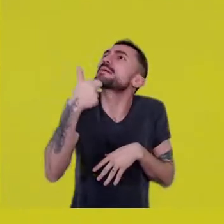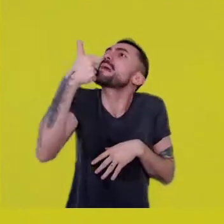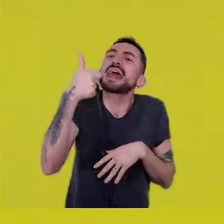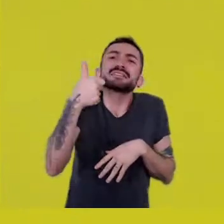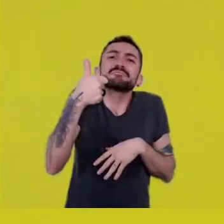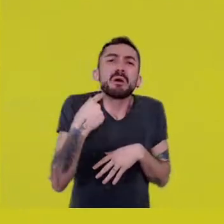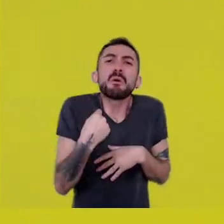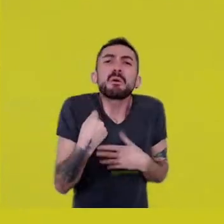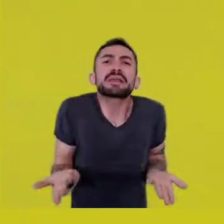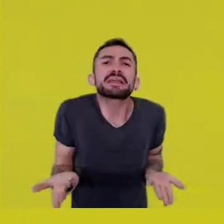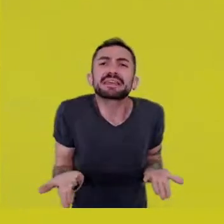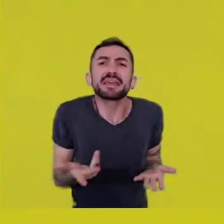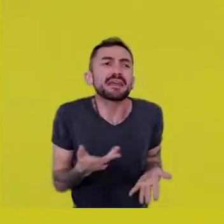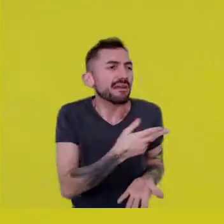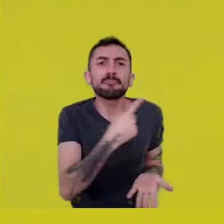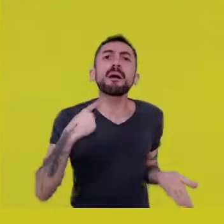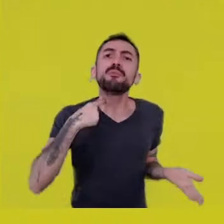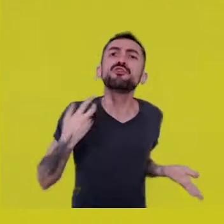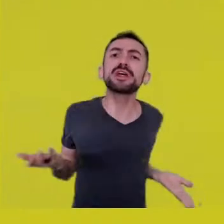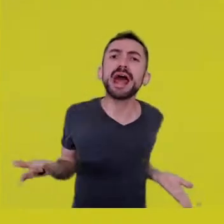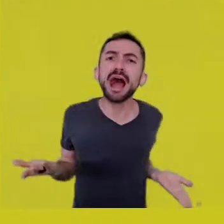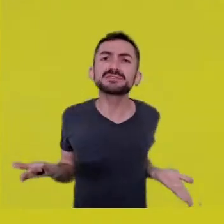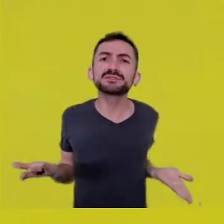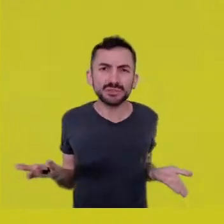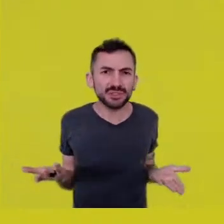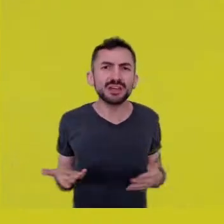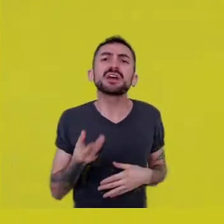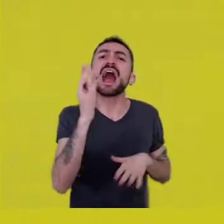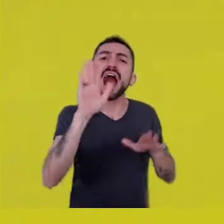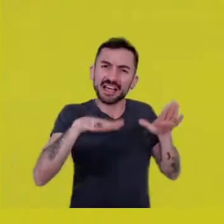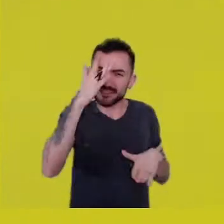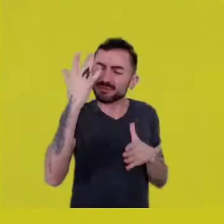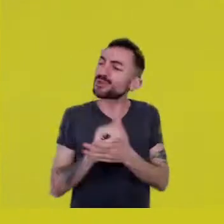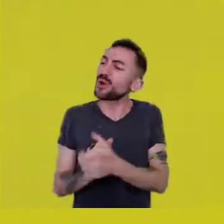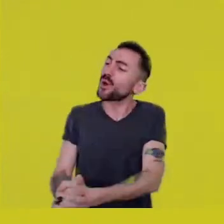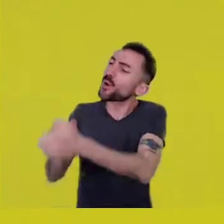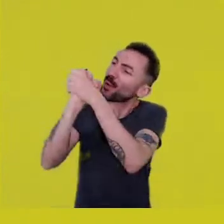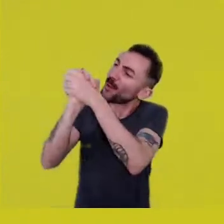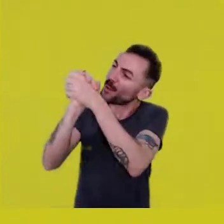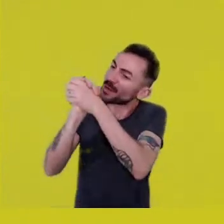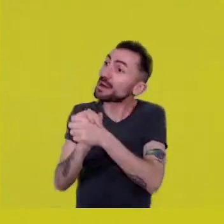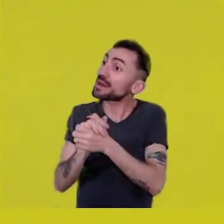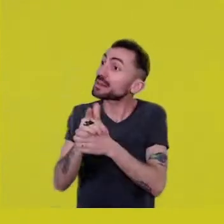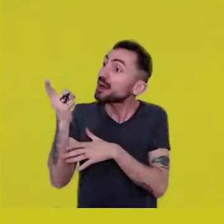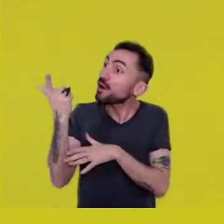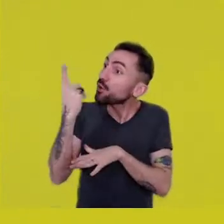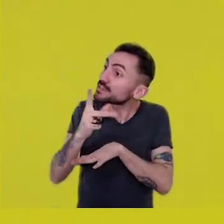When someone compliments me saying, “You got the Juca Pato Award